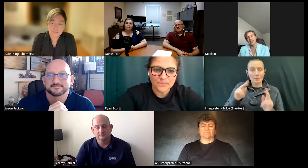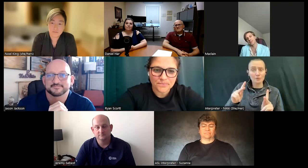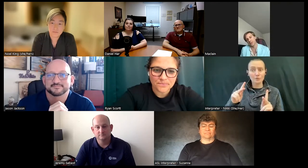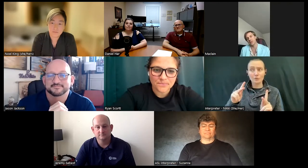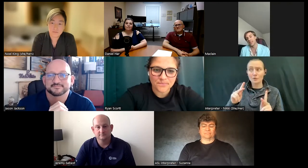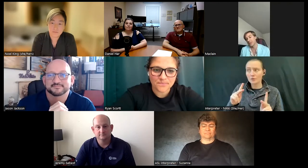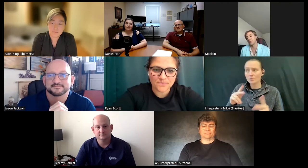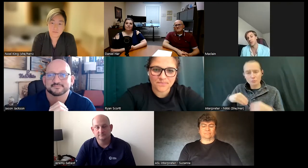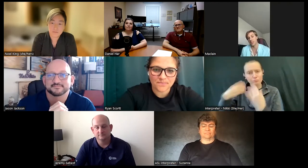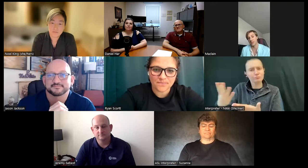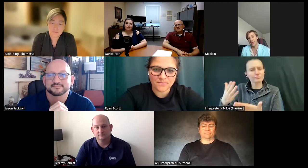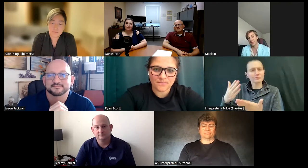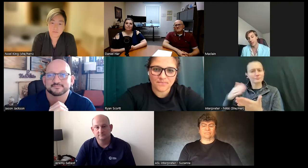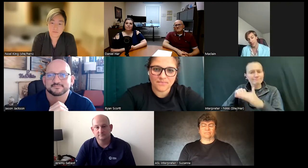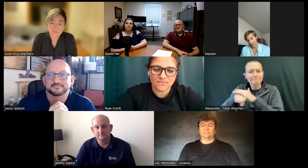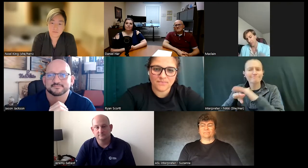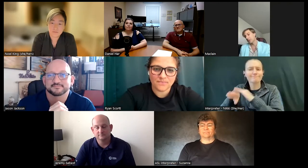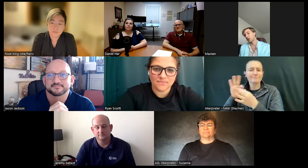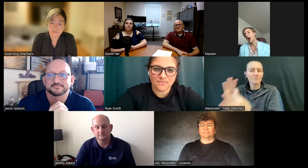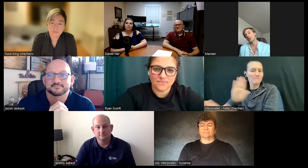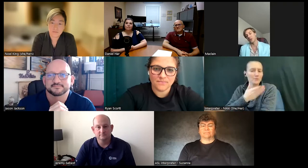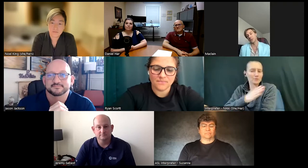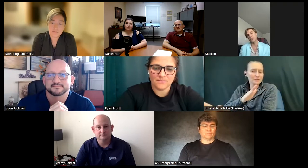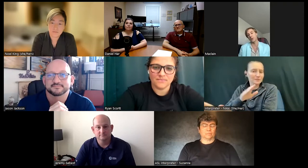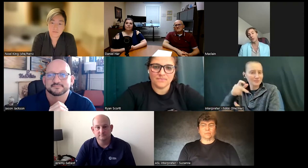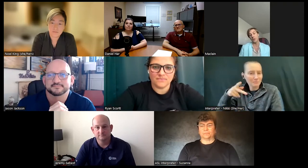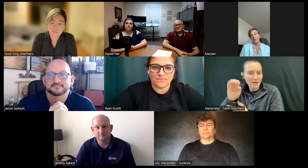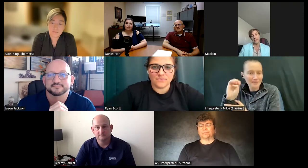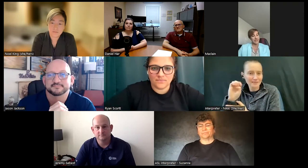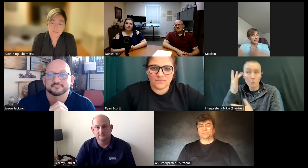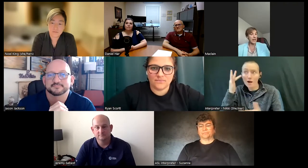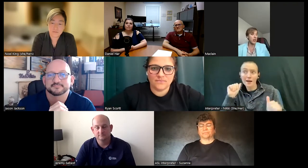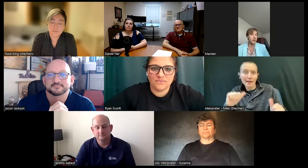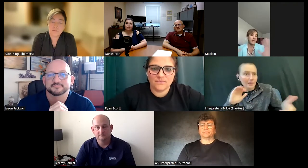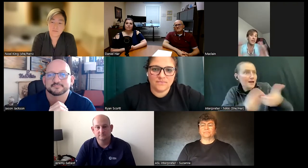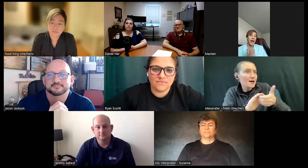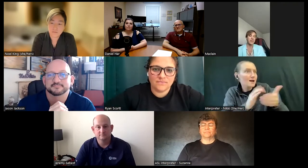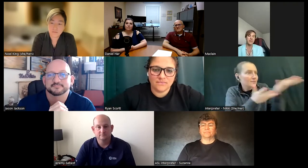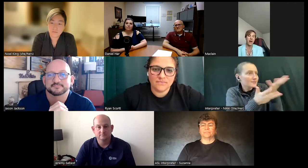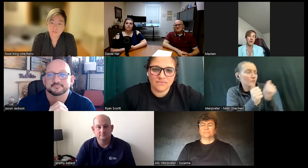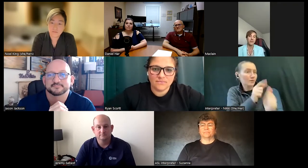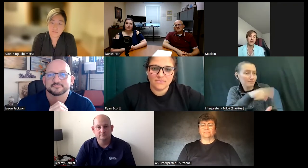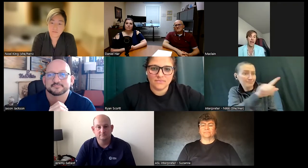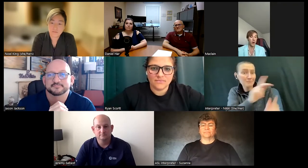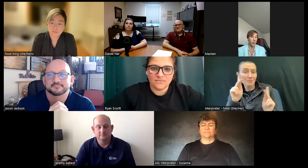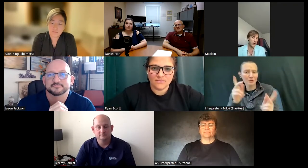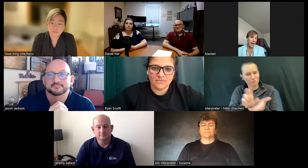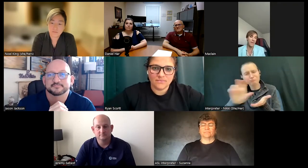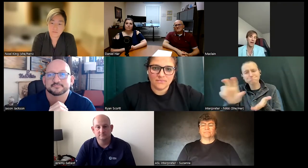accessibility into the music space because I'm able to talk to those people who spend hundreds of thousands of dollars and are willing to have that